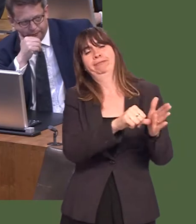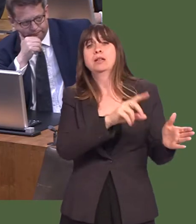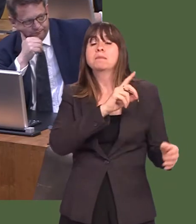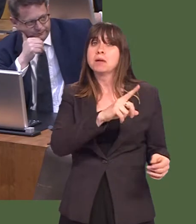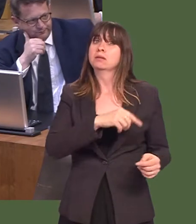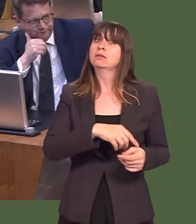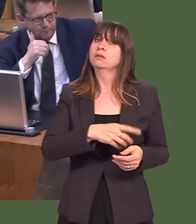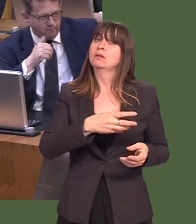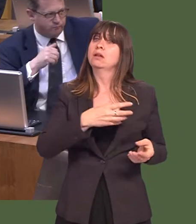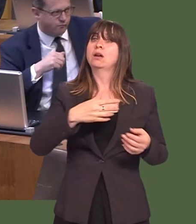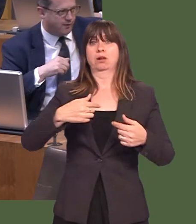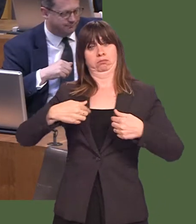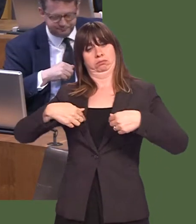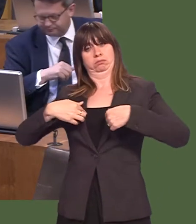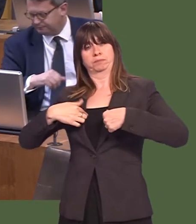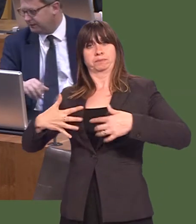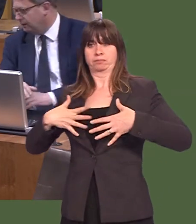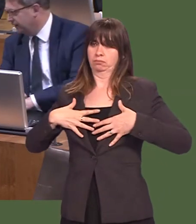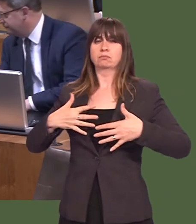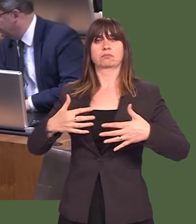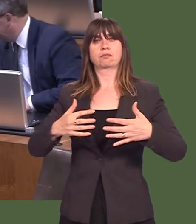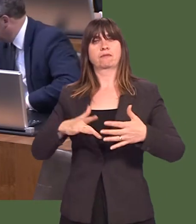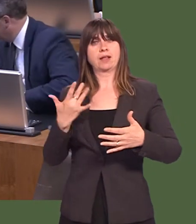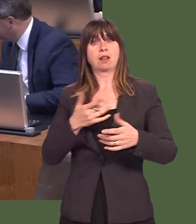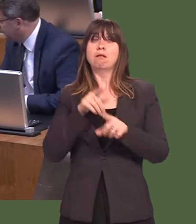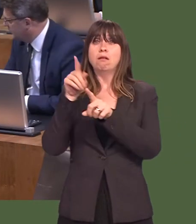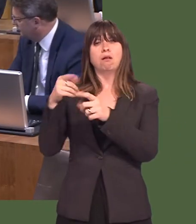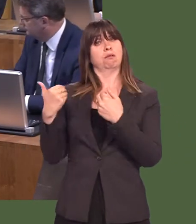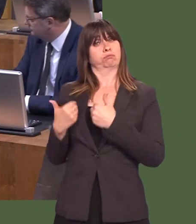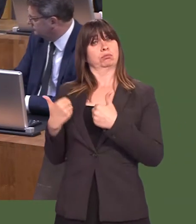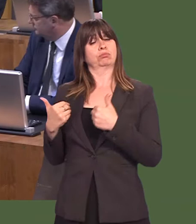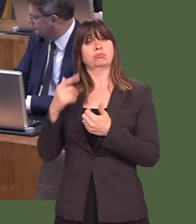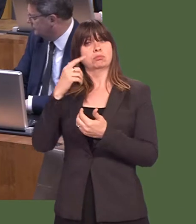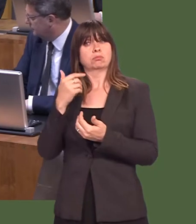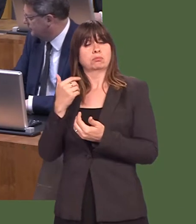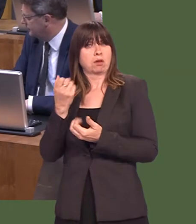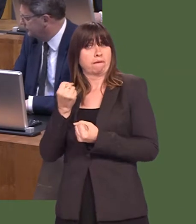We will stand on a platform of ensuring that those who can afford to pay a little bit more